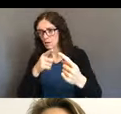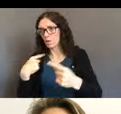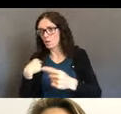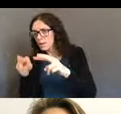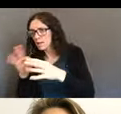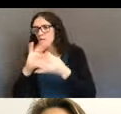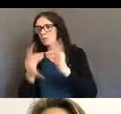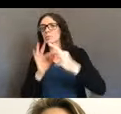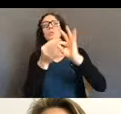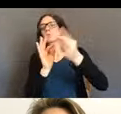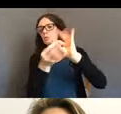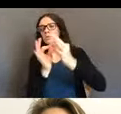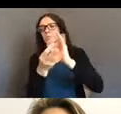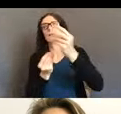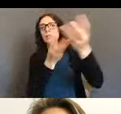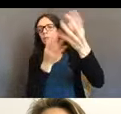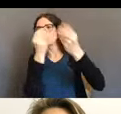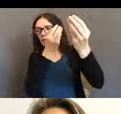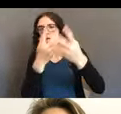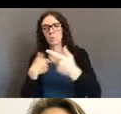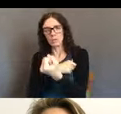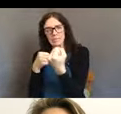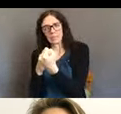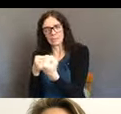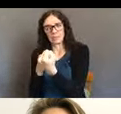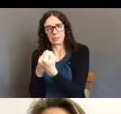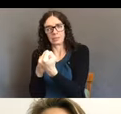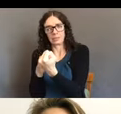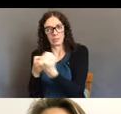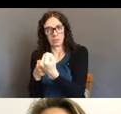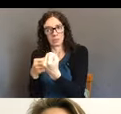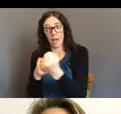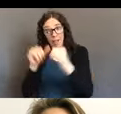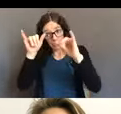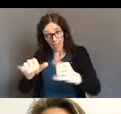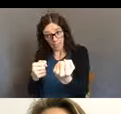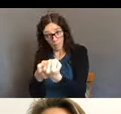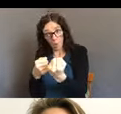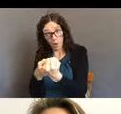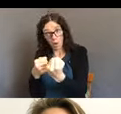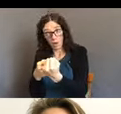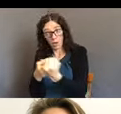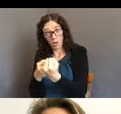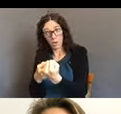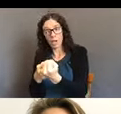had a lot to do with his ability to make it through a COVID experience in the hospital.